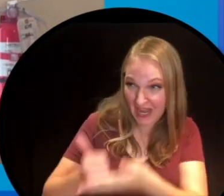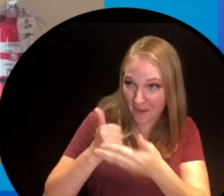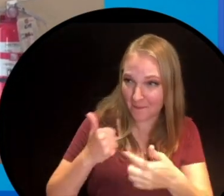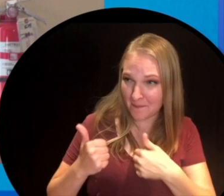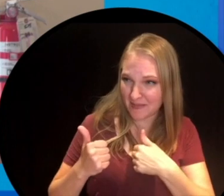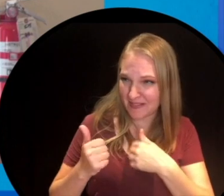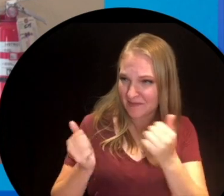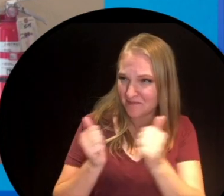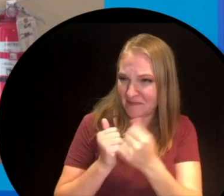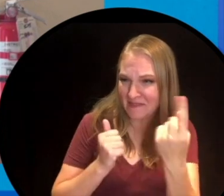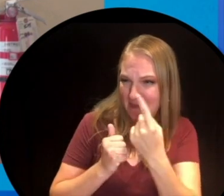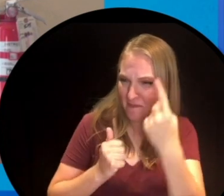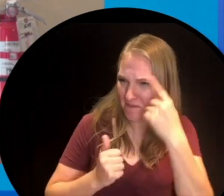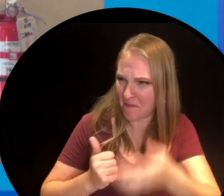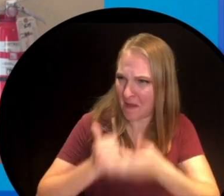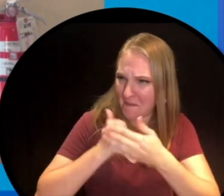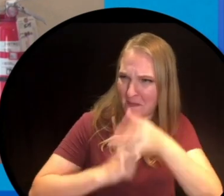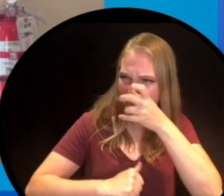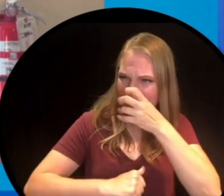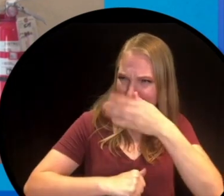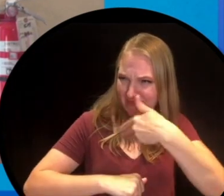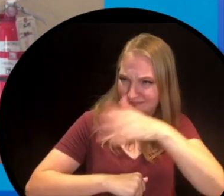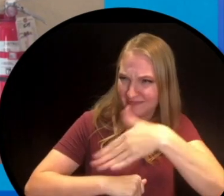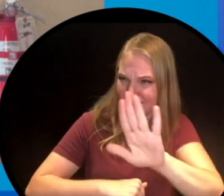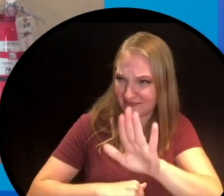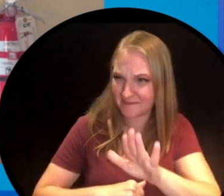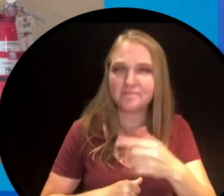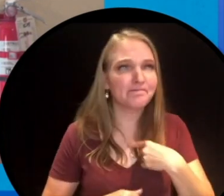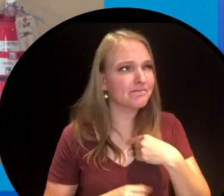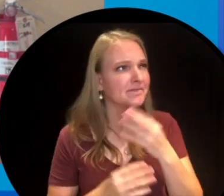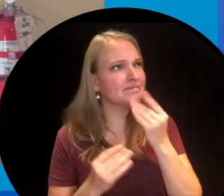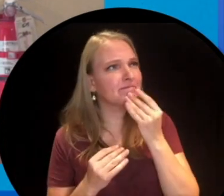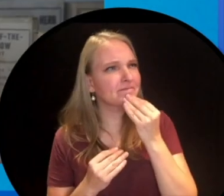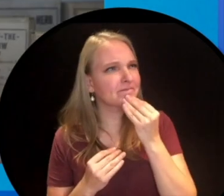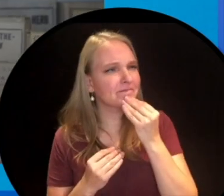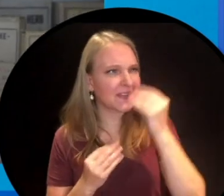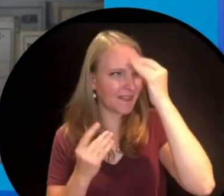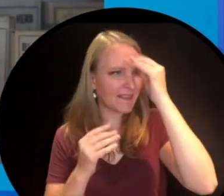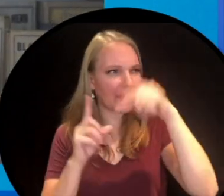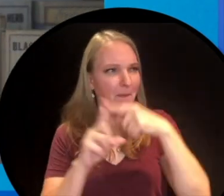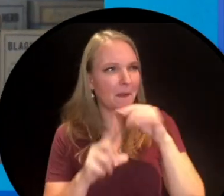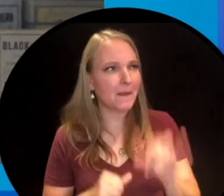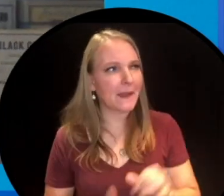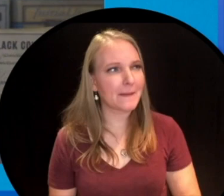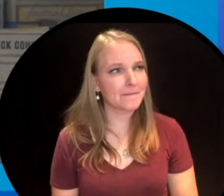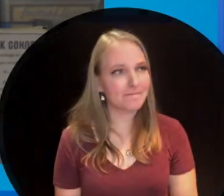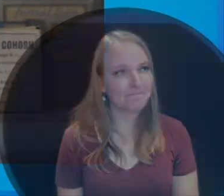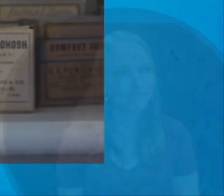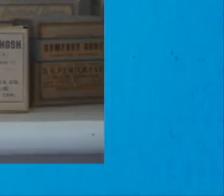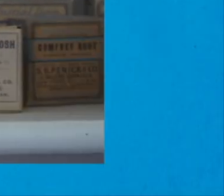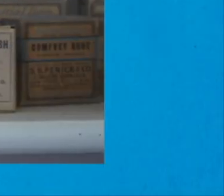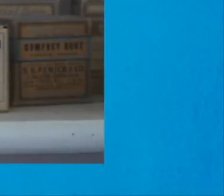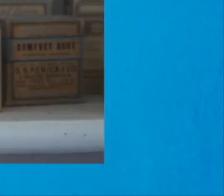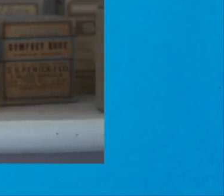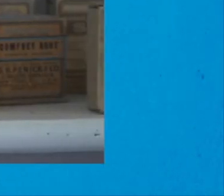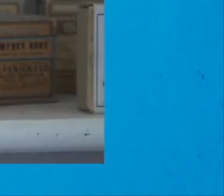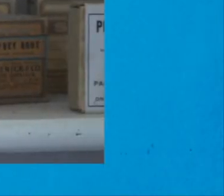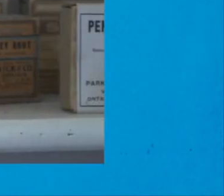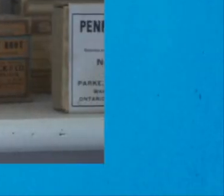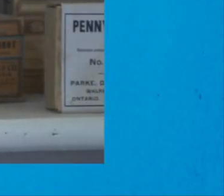help me out with something to take care of these bugs. Hmm I'll have to think about that.